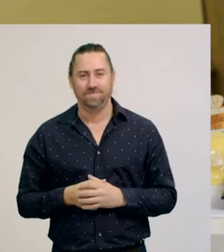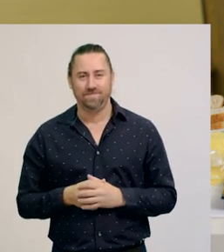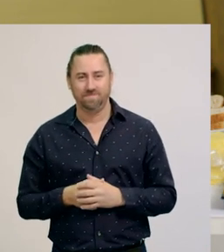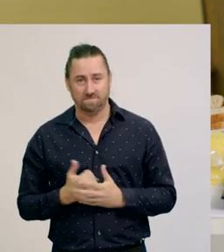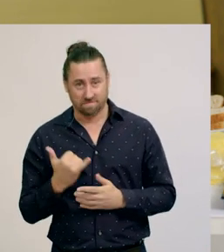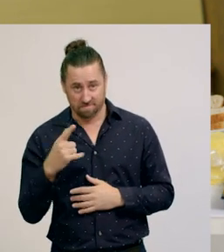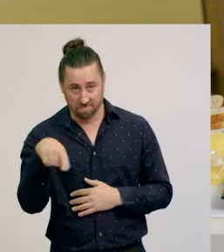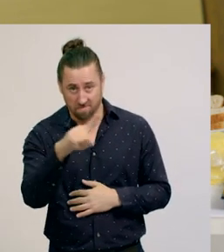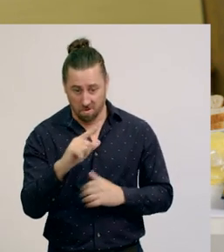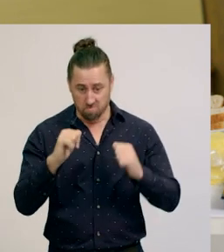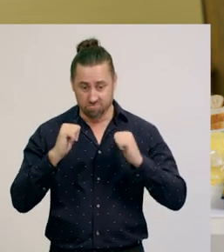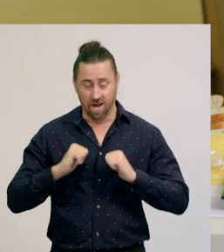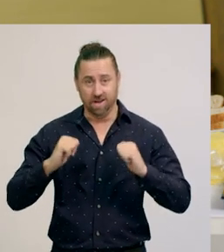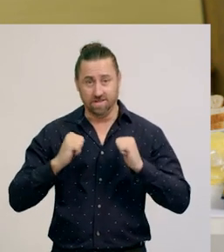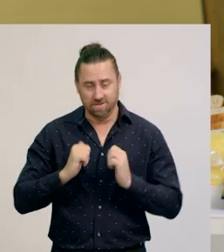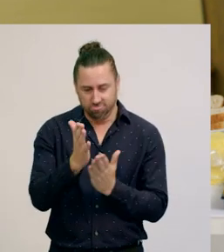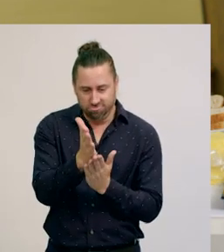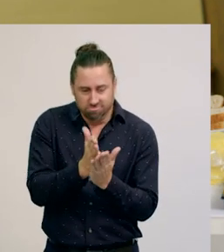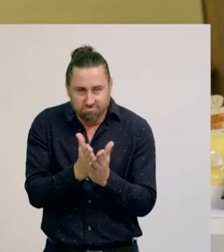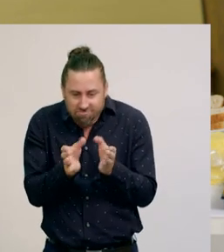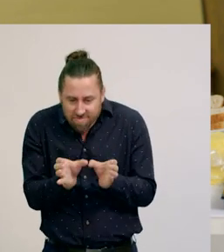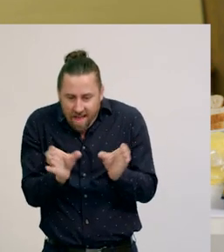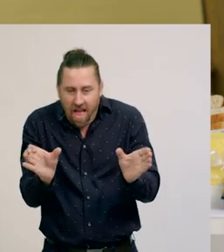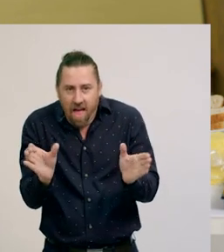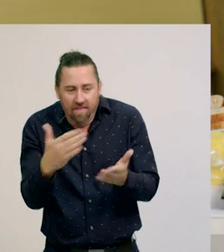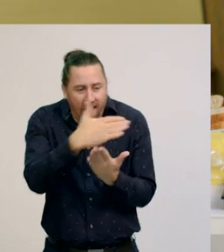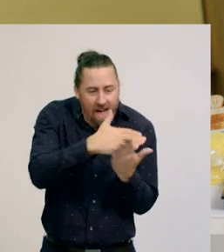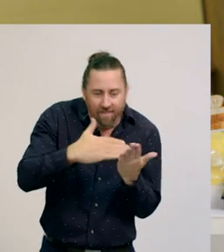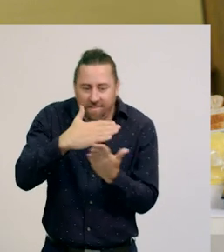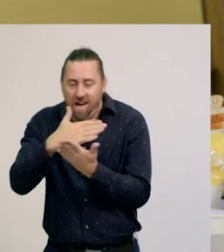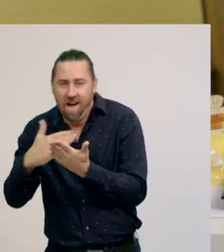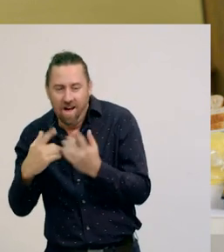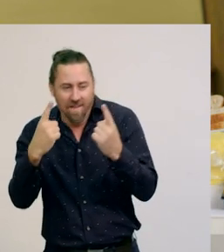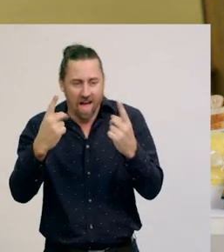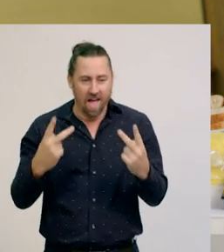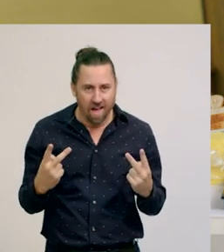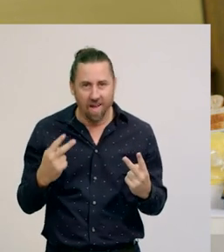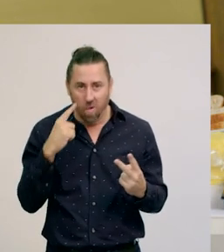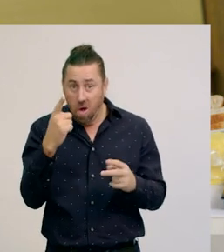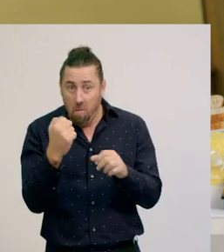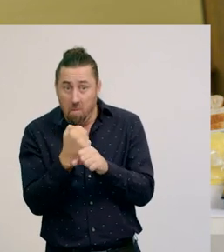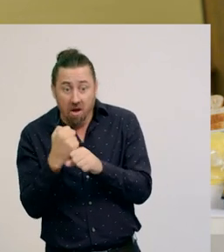You might like to practise partitioning to make halves, when you are next helping to make a sandwich,